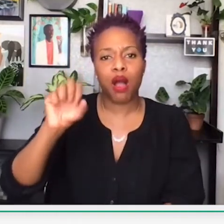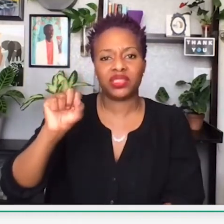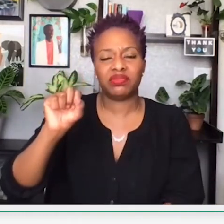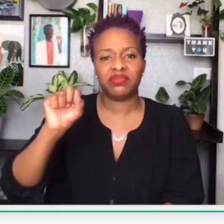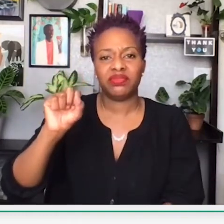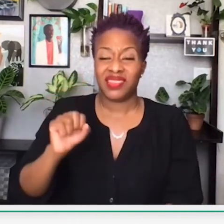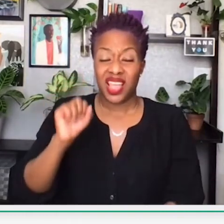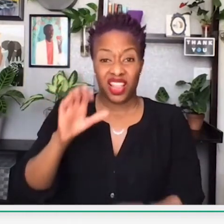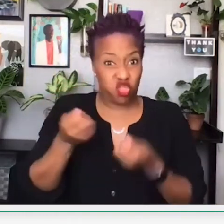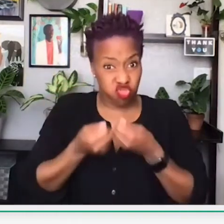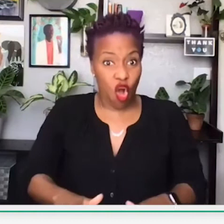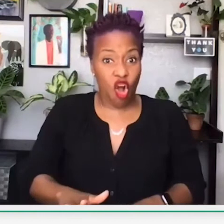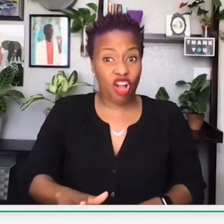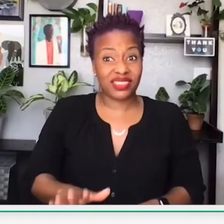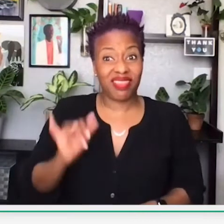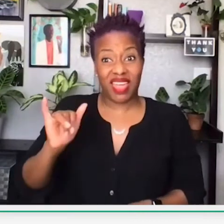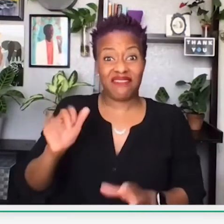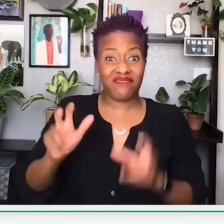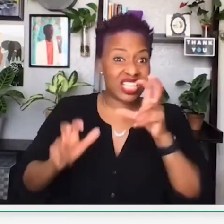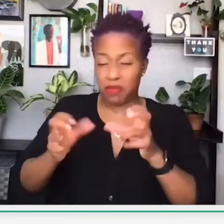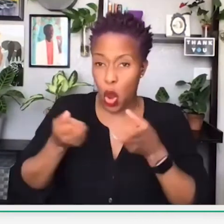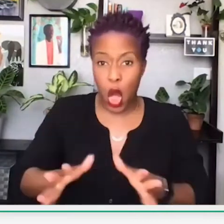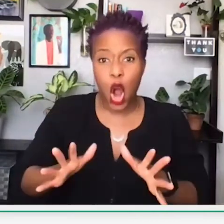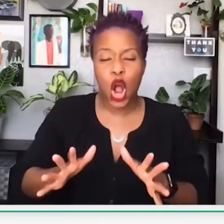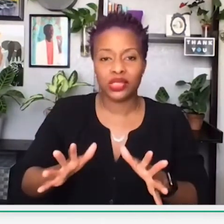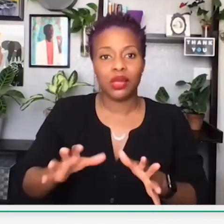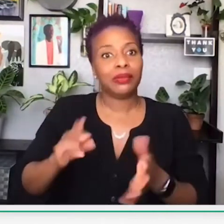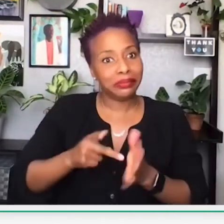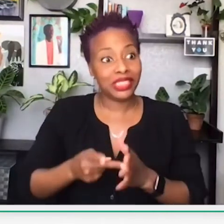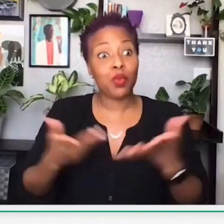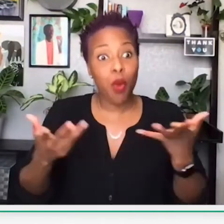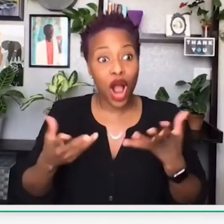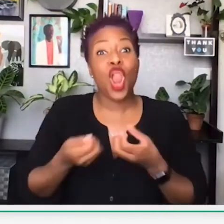to invest in bonds, railroad bonds.